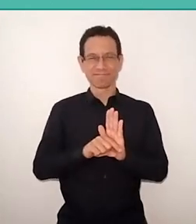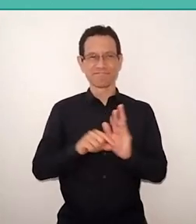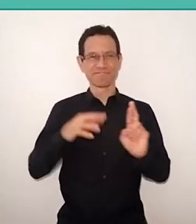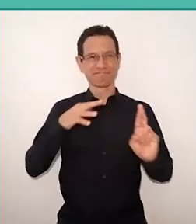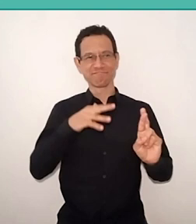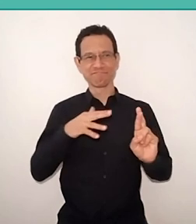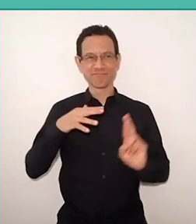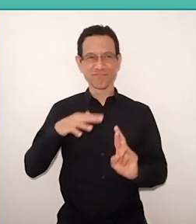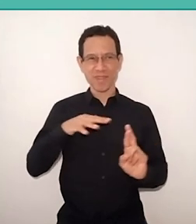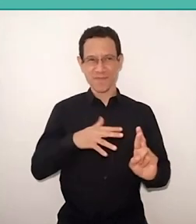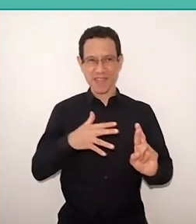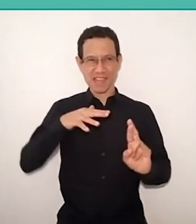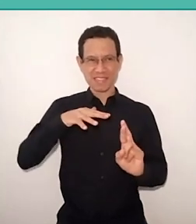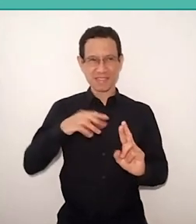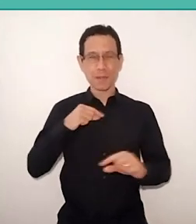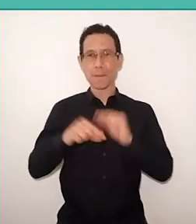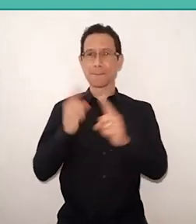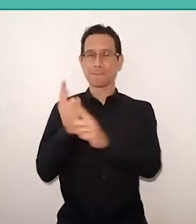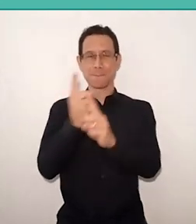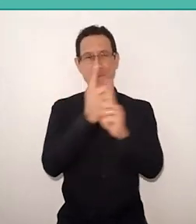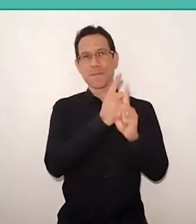who found your place in history